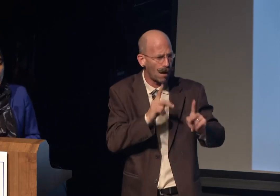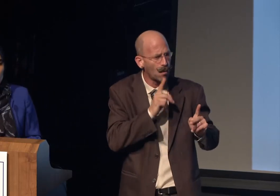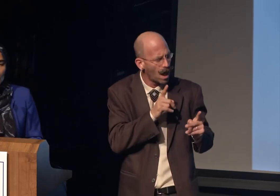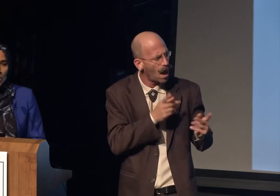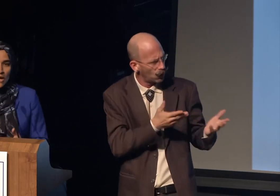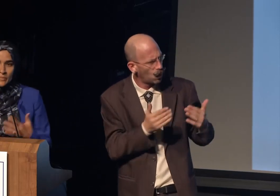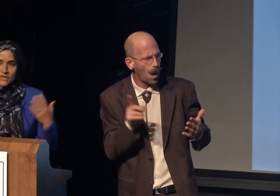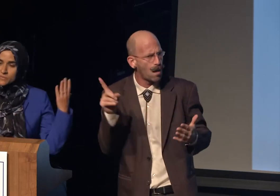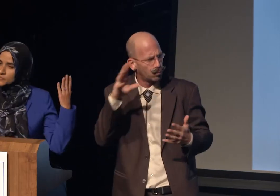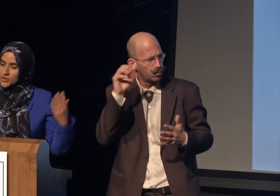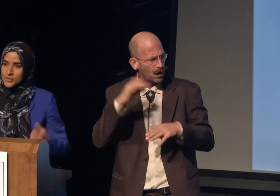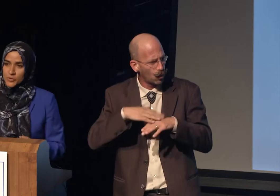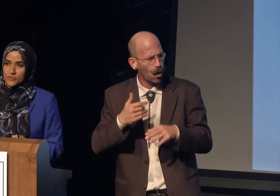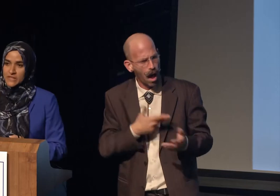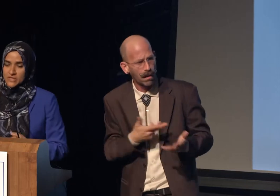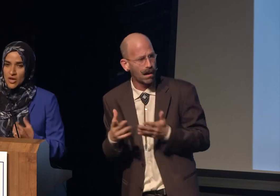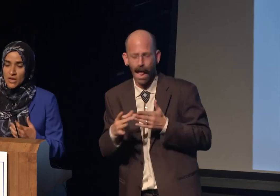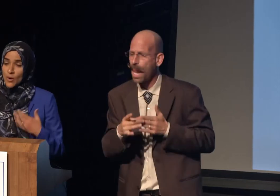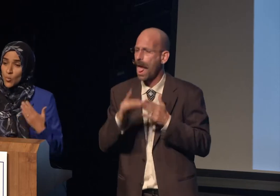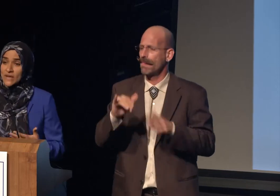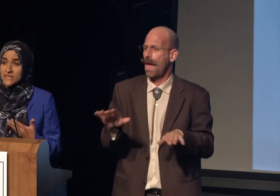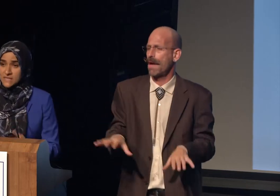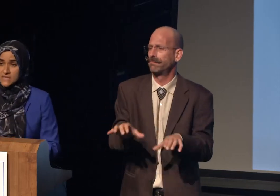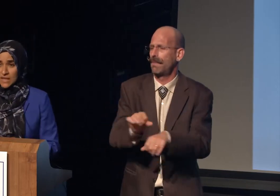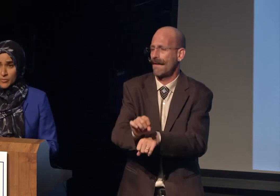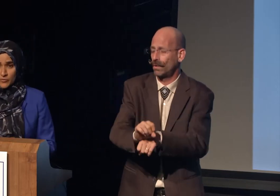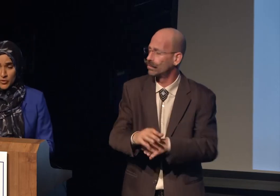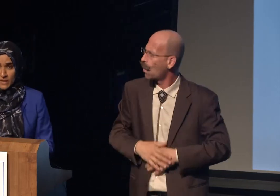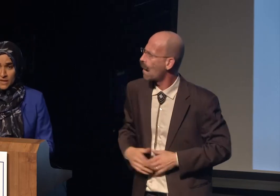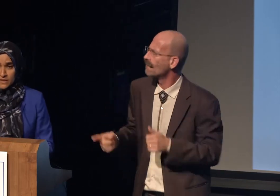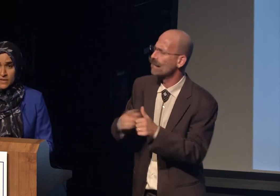So I'm going to, very briefly, talk about what is Islamophobia.